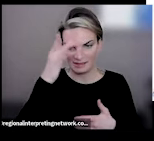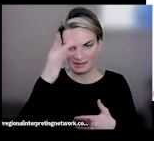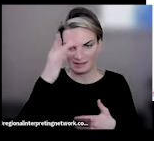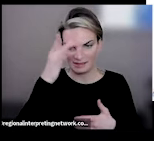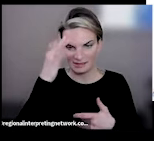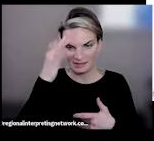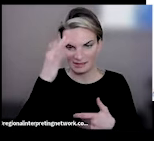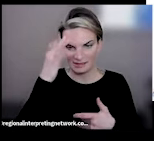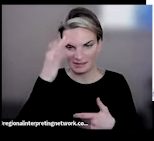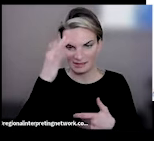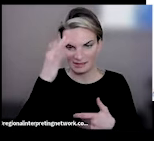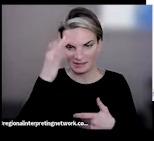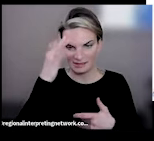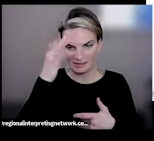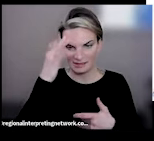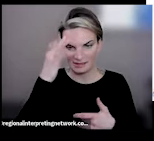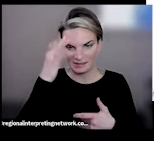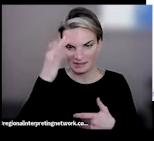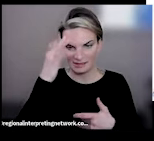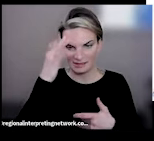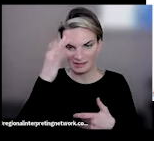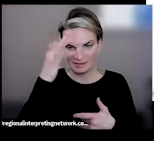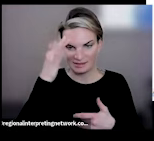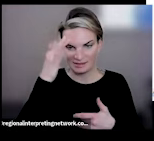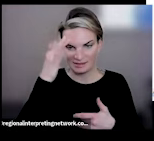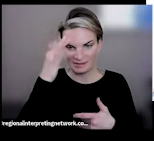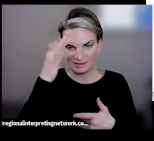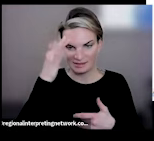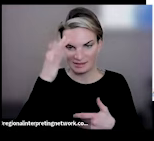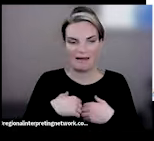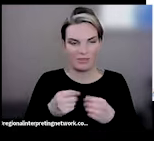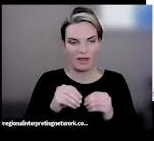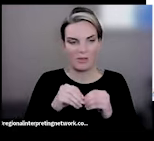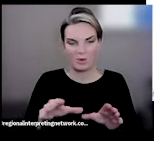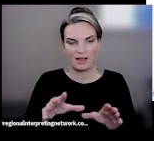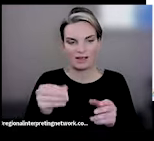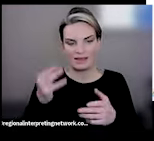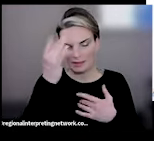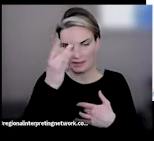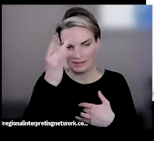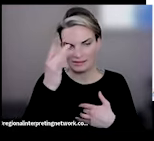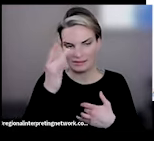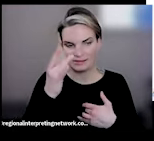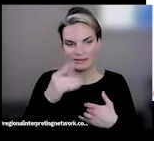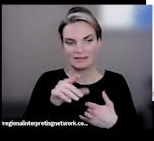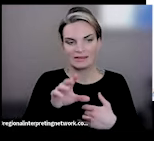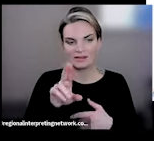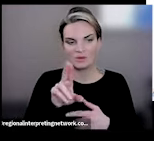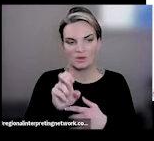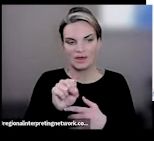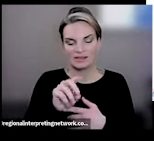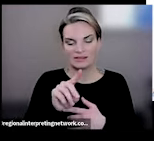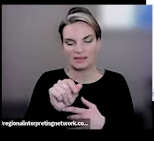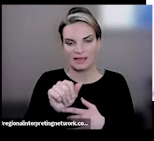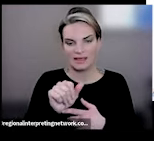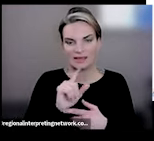trying to prevent and stop any health outbreaks, and illnesses from happening. The USDA is tasked